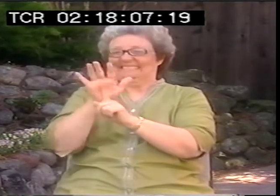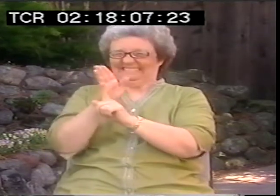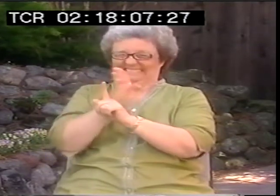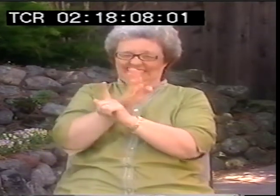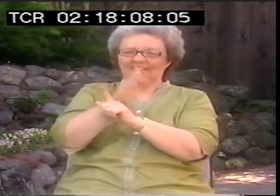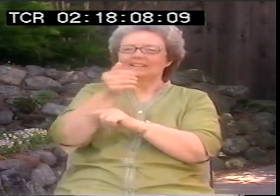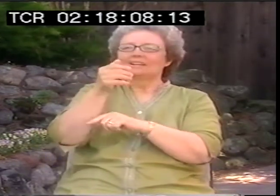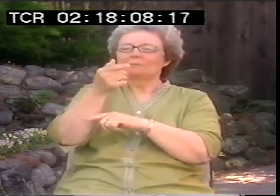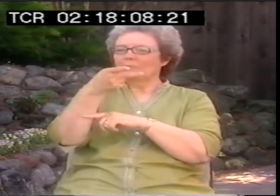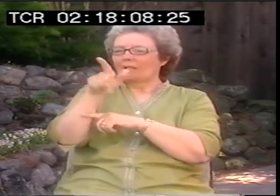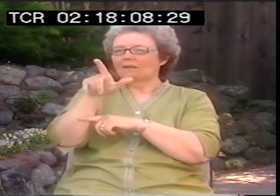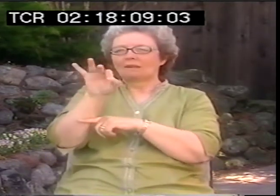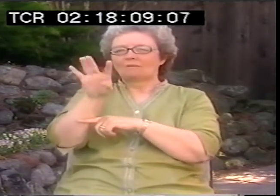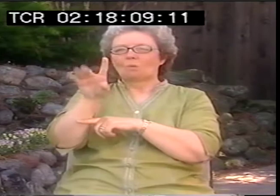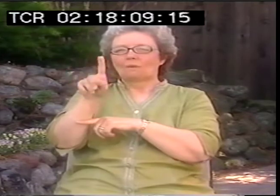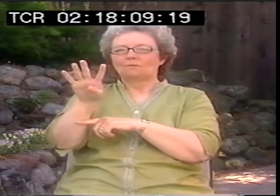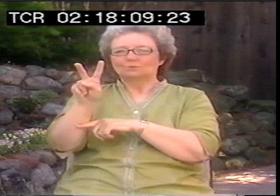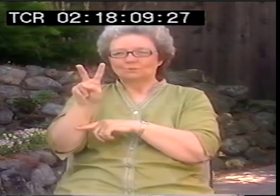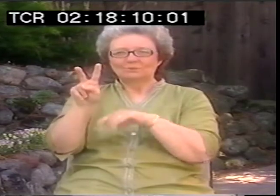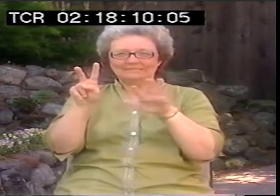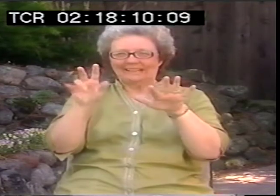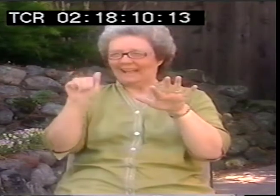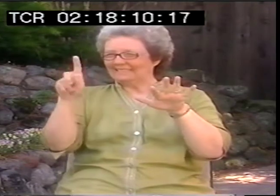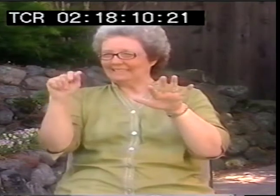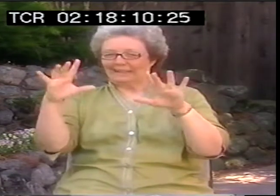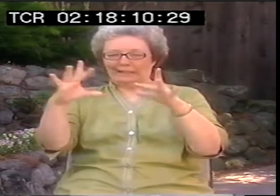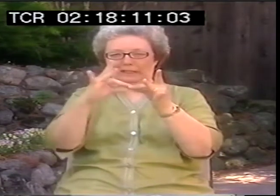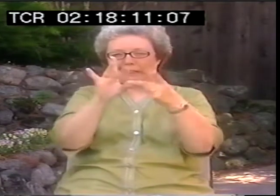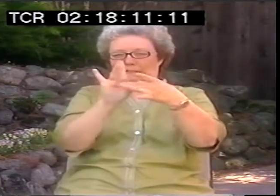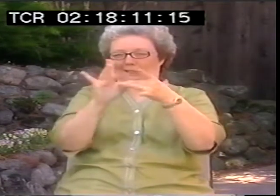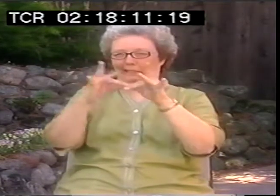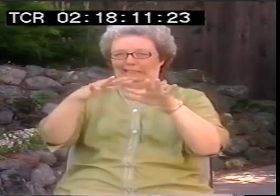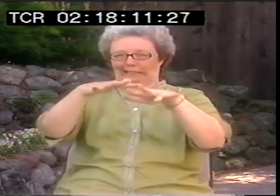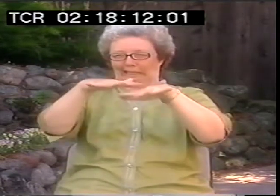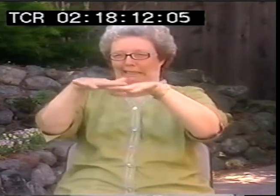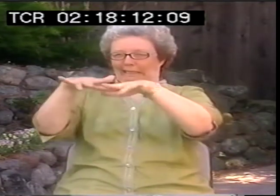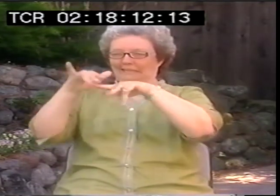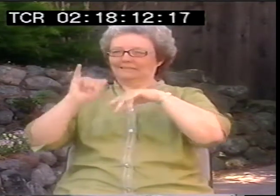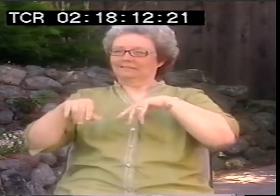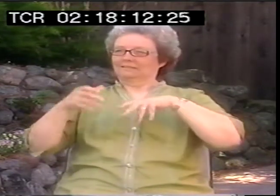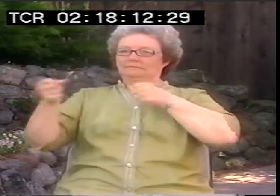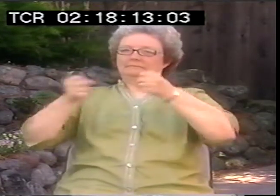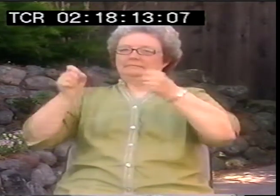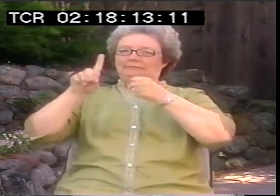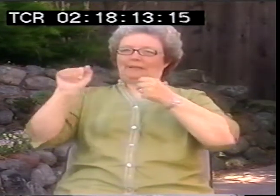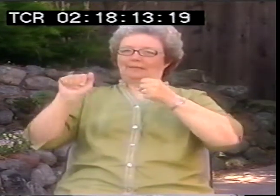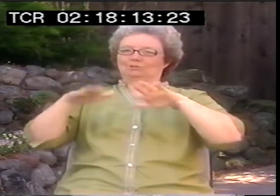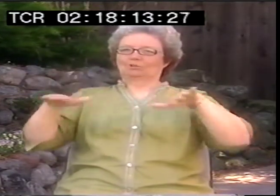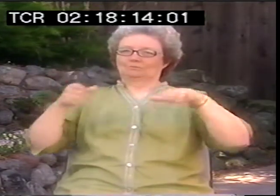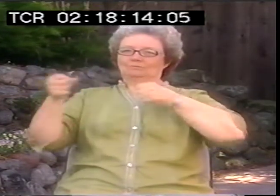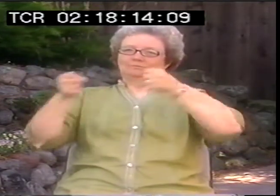And then ADA was passed. But back when section 504 of PL 954 142 was going on,